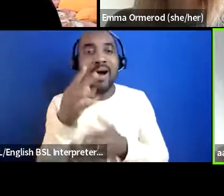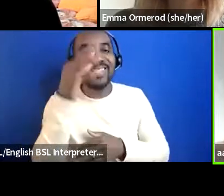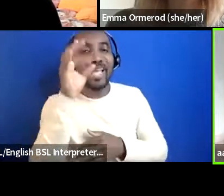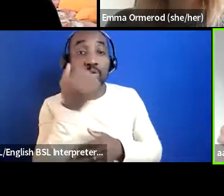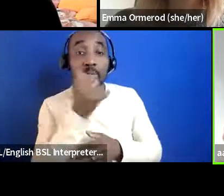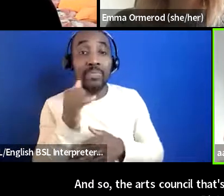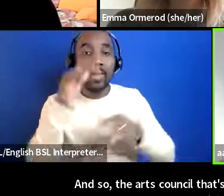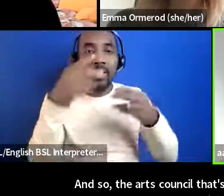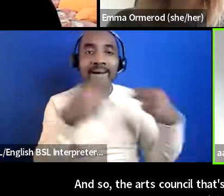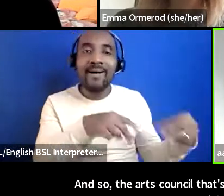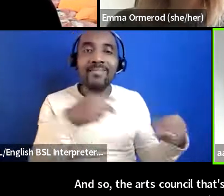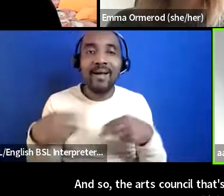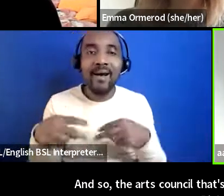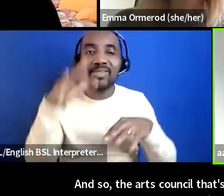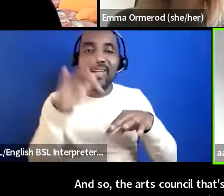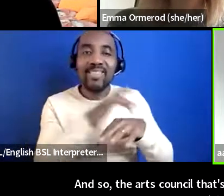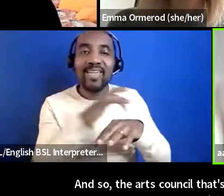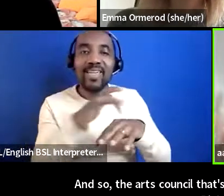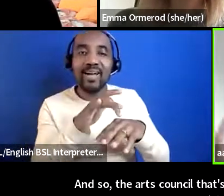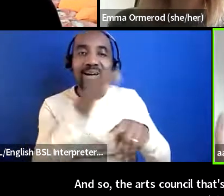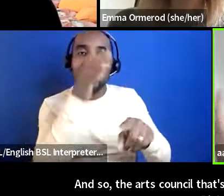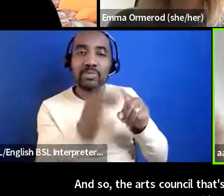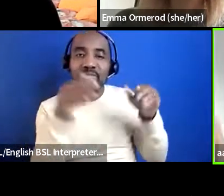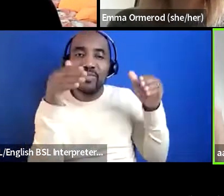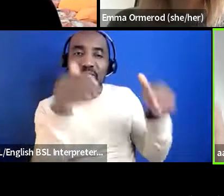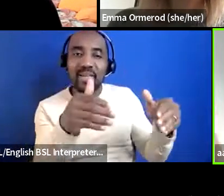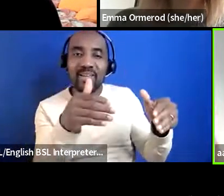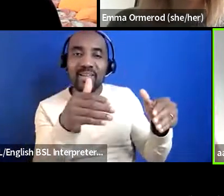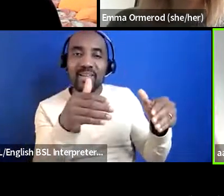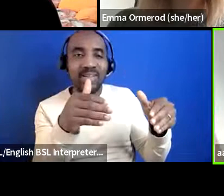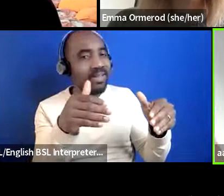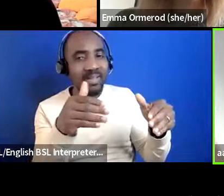right and then but for maybe it's not there's not theater to go to the west end to put on